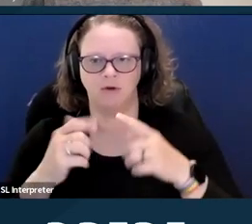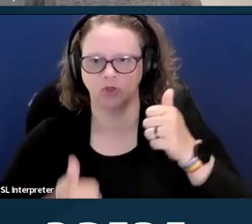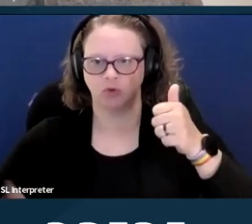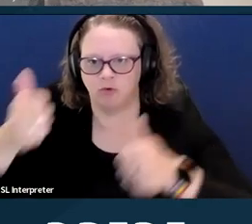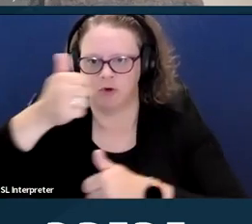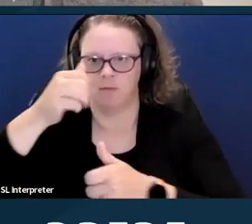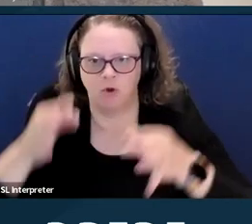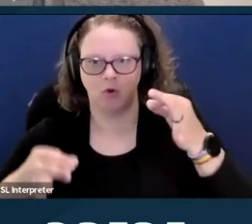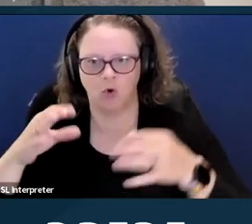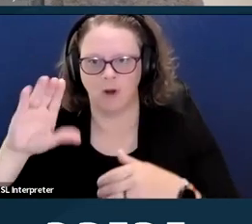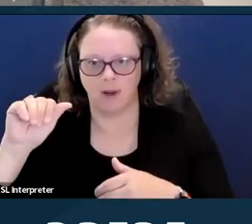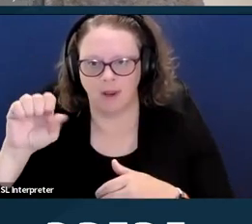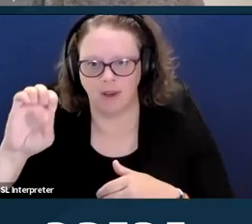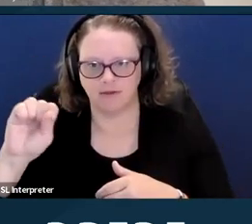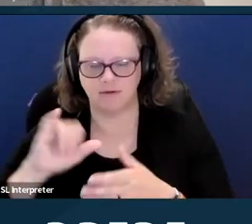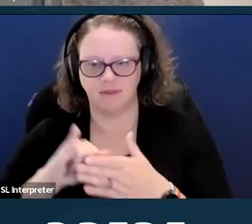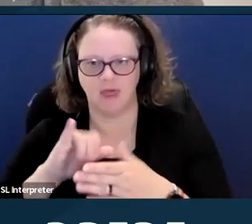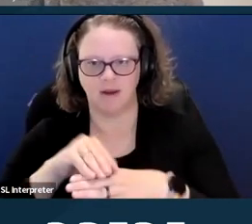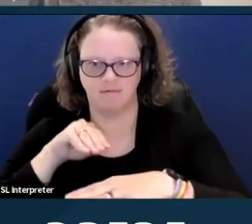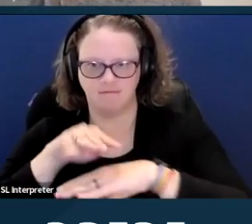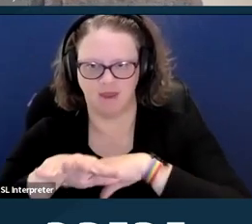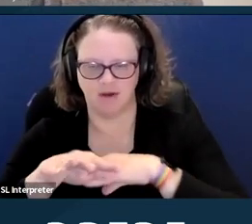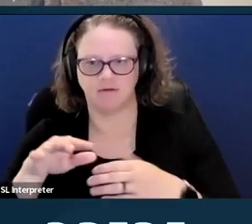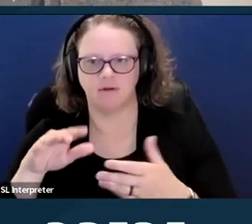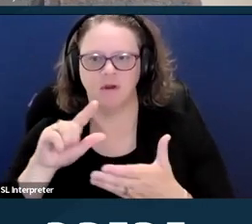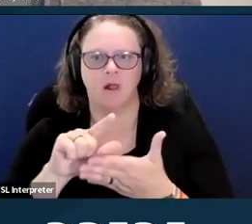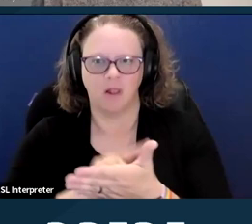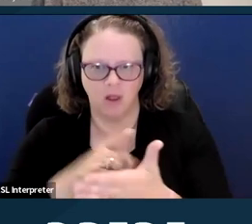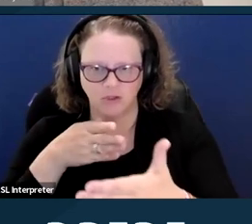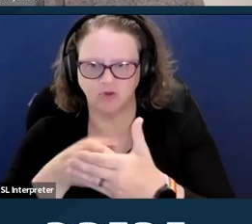that affect the legal landscape of abortion access today